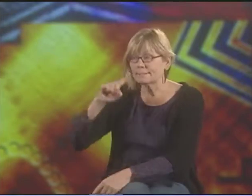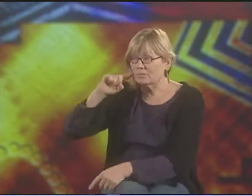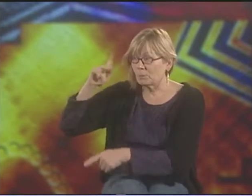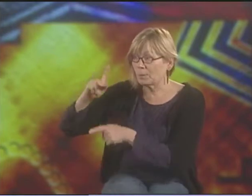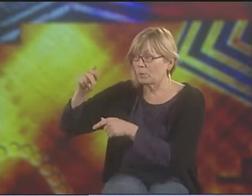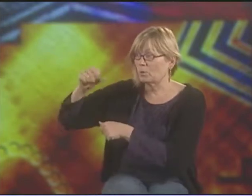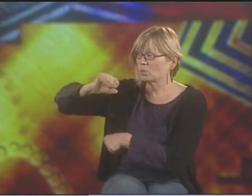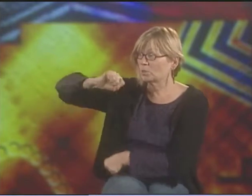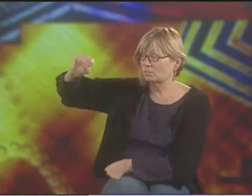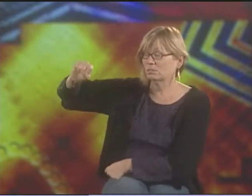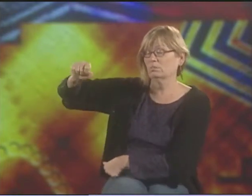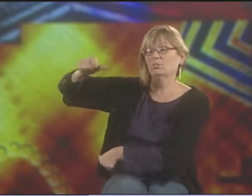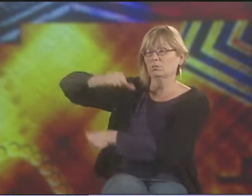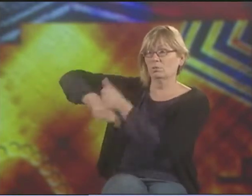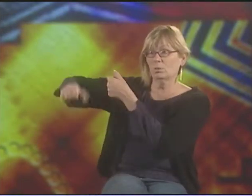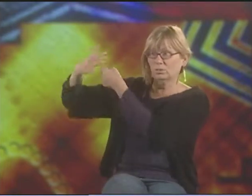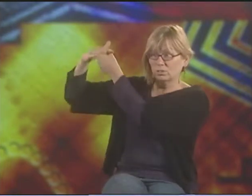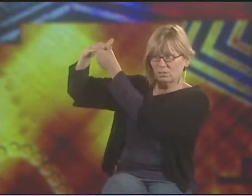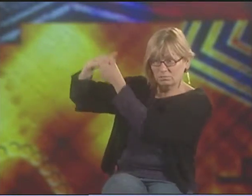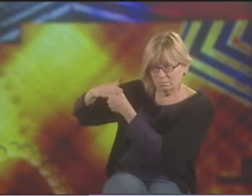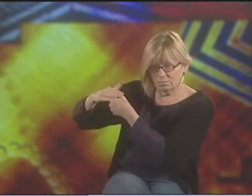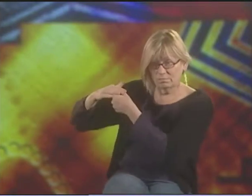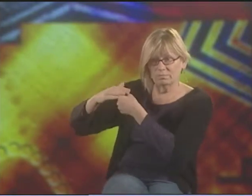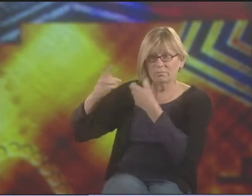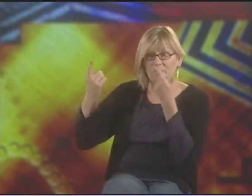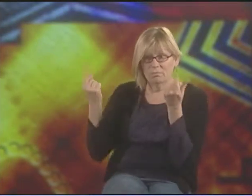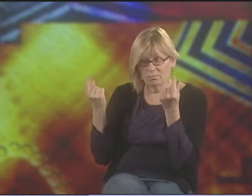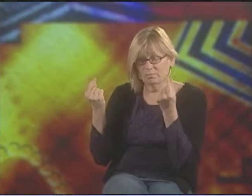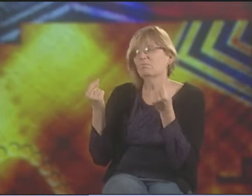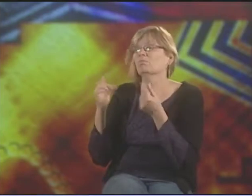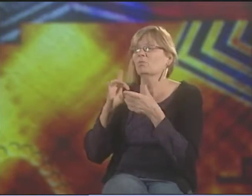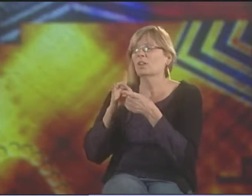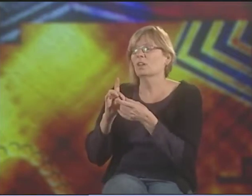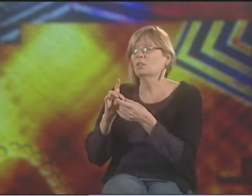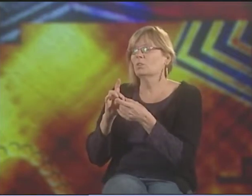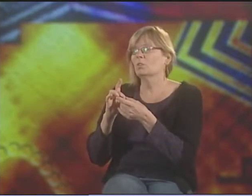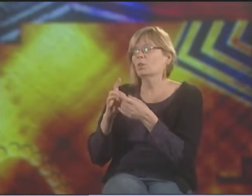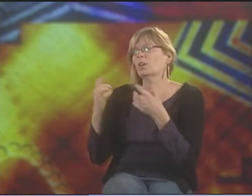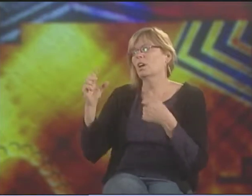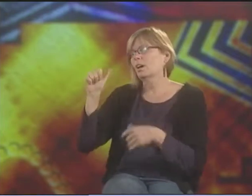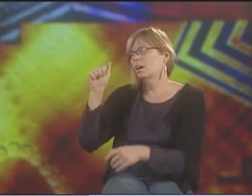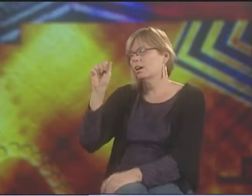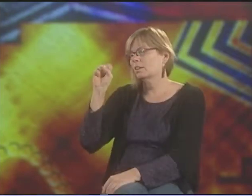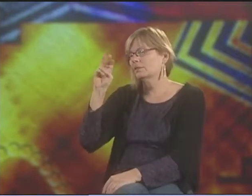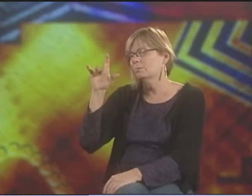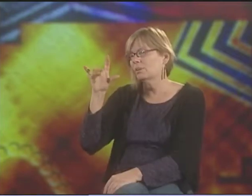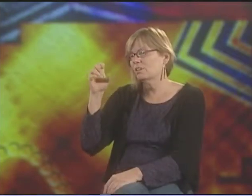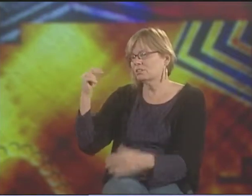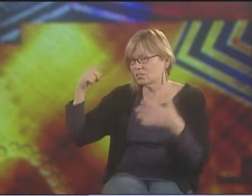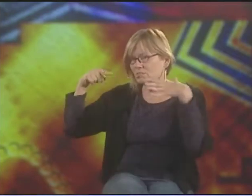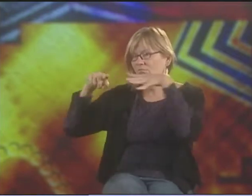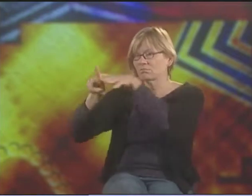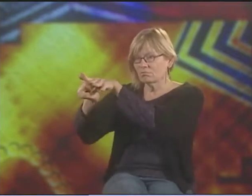SO DEAF PEOPLE, IF THEY'RE TRYING TO RESIST THAT DOMINANT CULTURE,